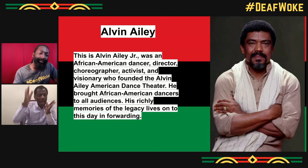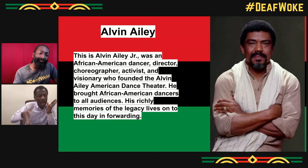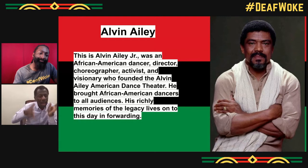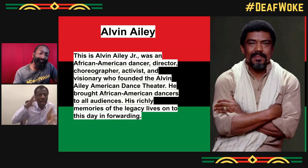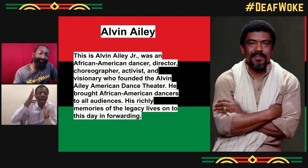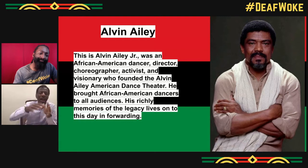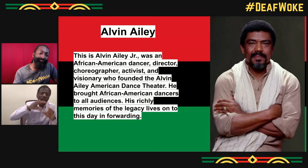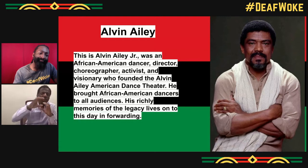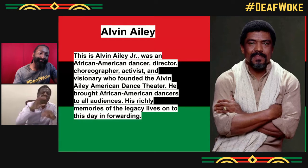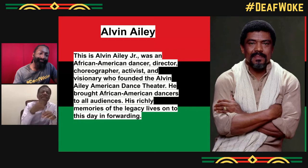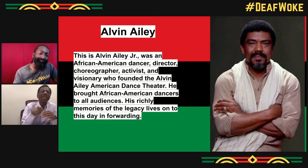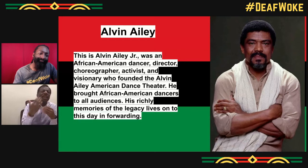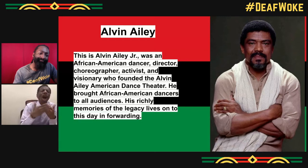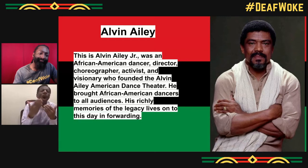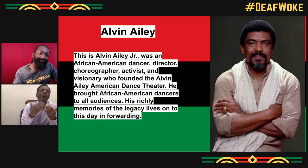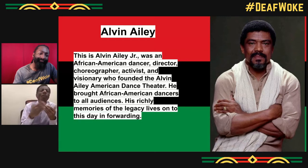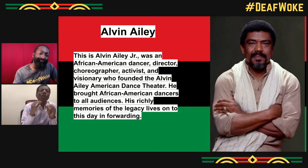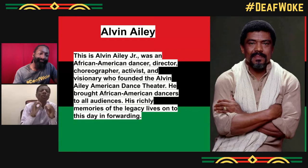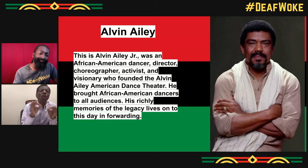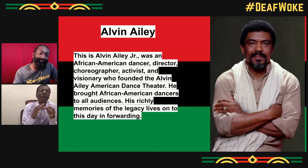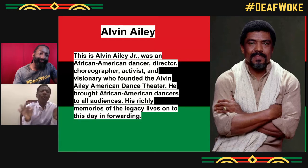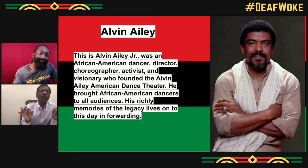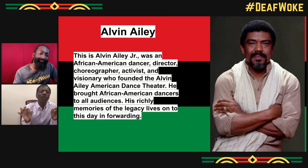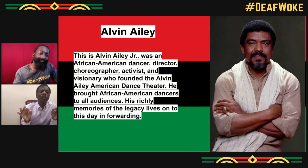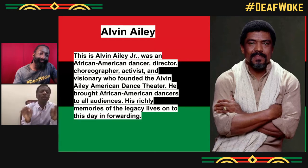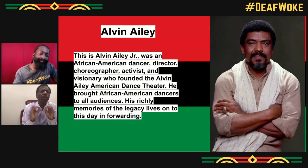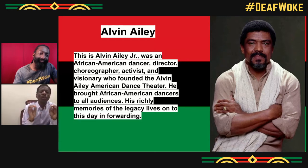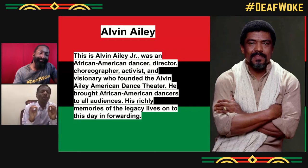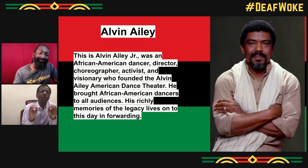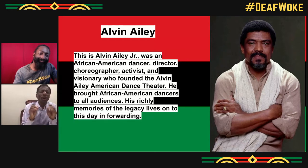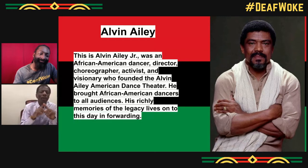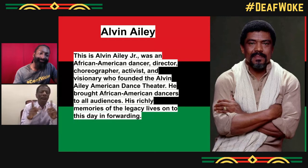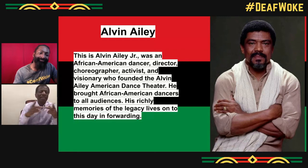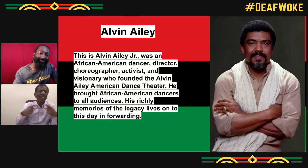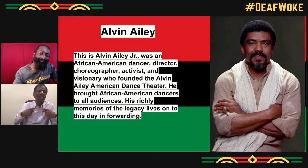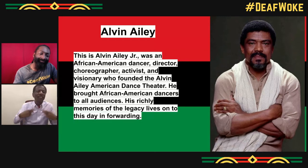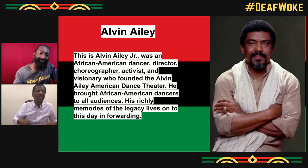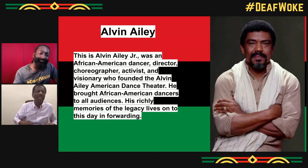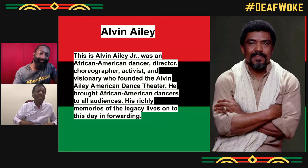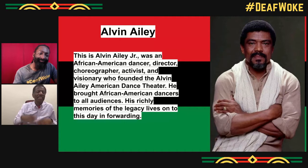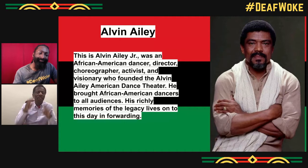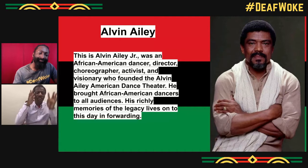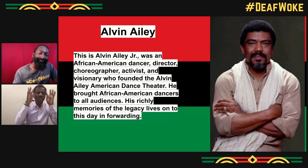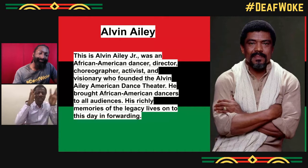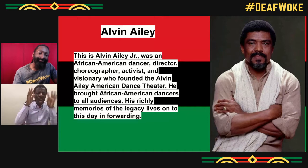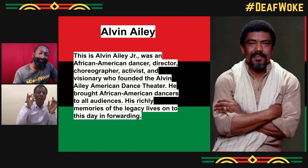because he didn't have, he wasn't, quote on quote,